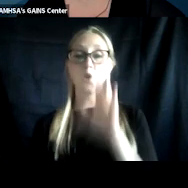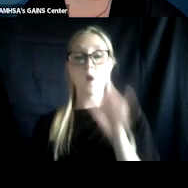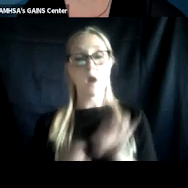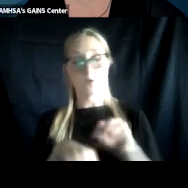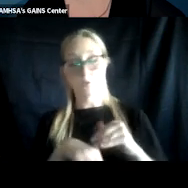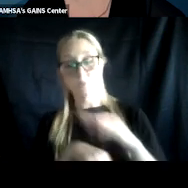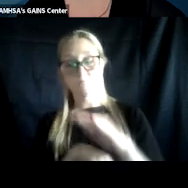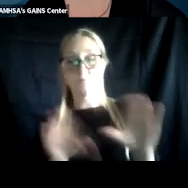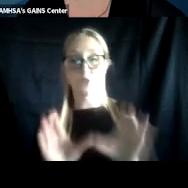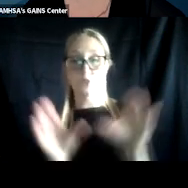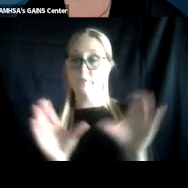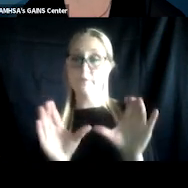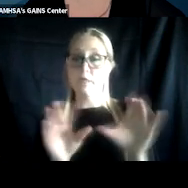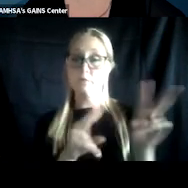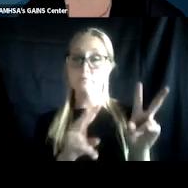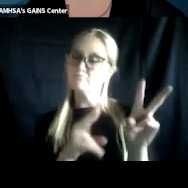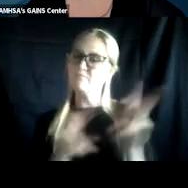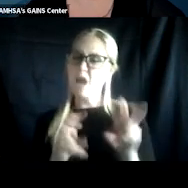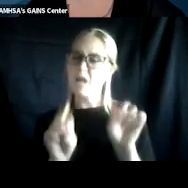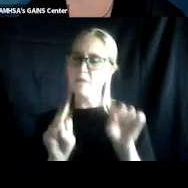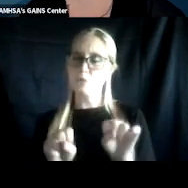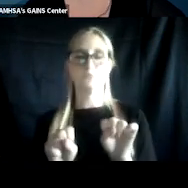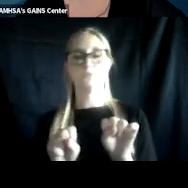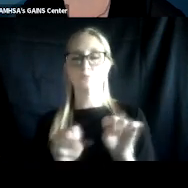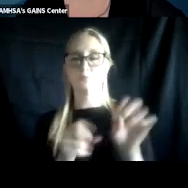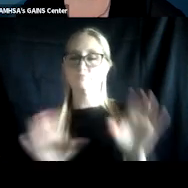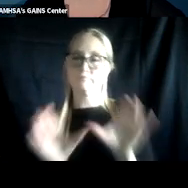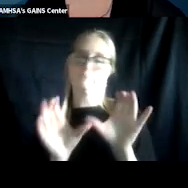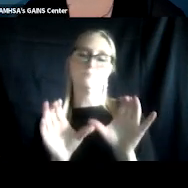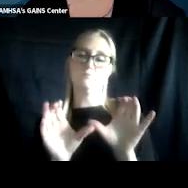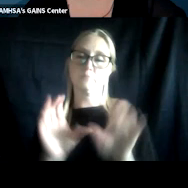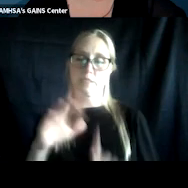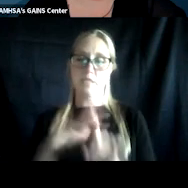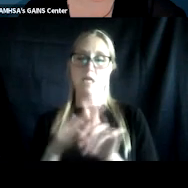for download at the end of today's presentation. And please note that this certificate